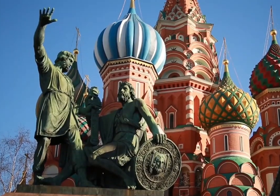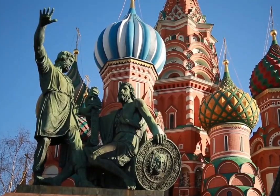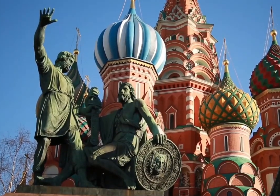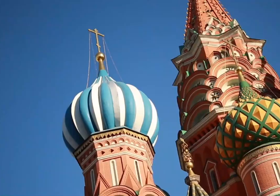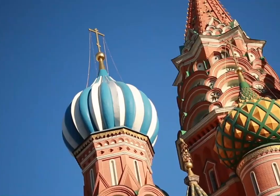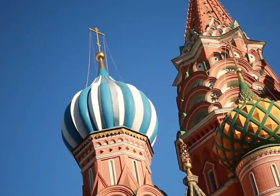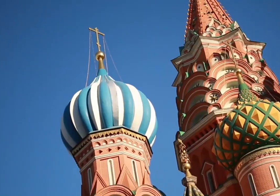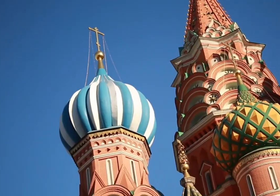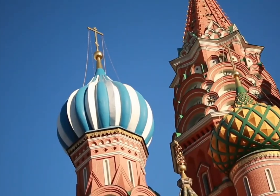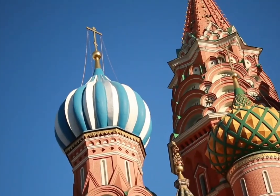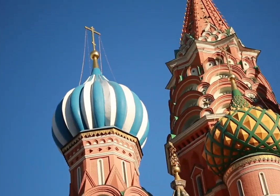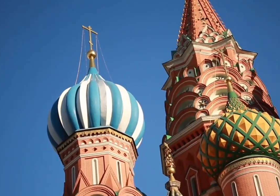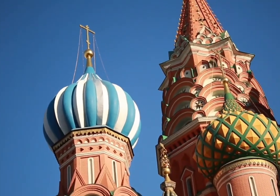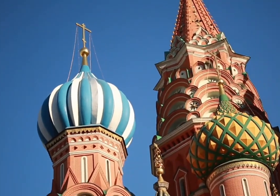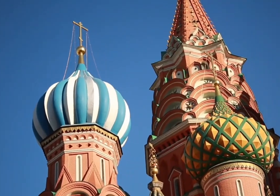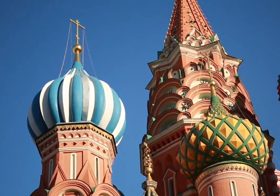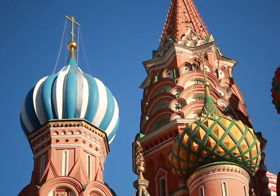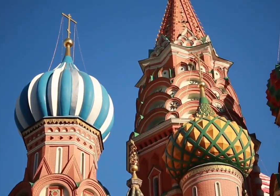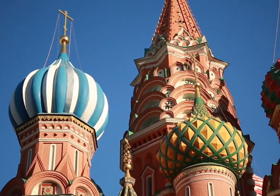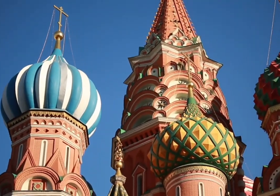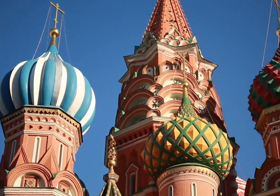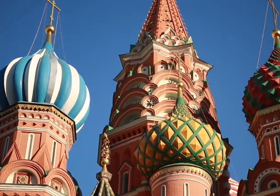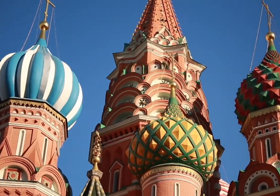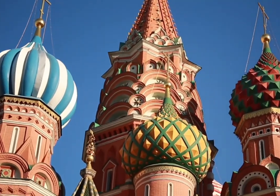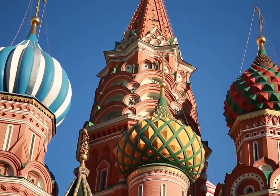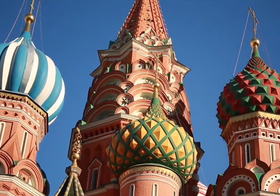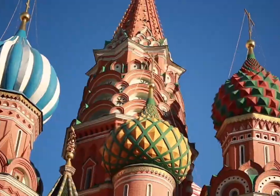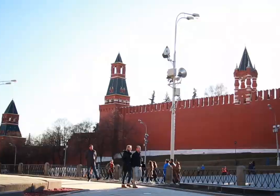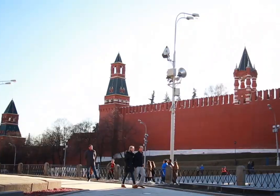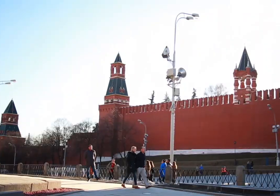(St. Basil’s Cathedral) (The Kremlin)